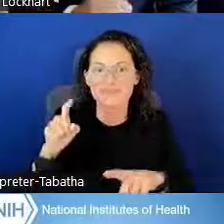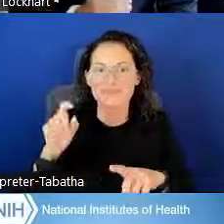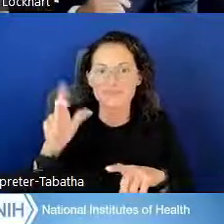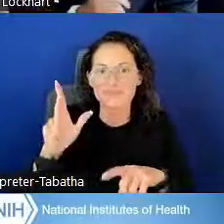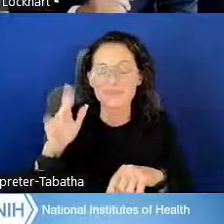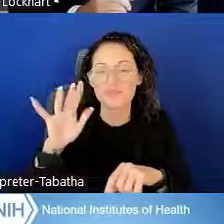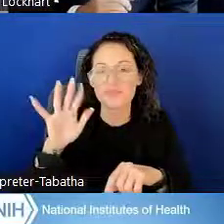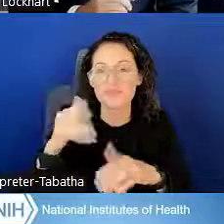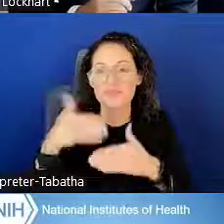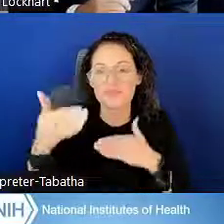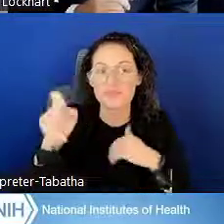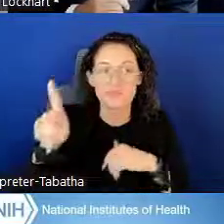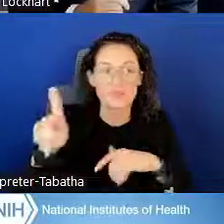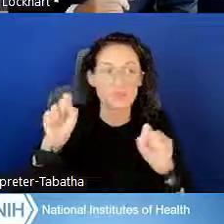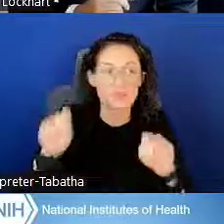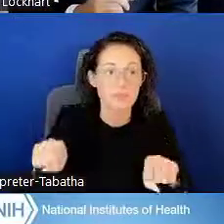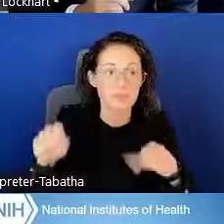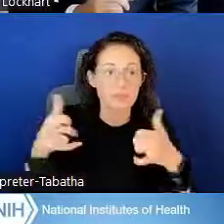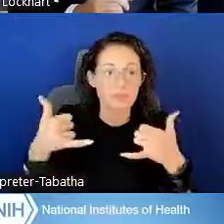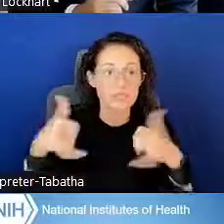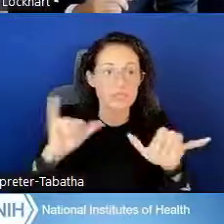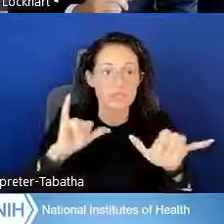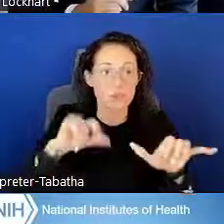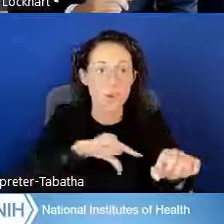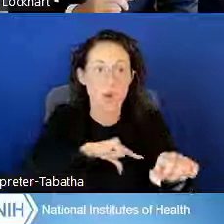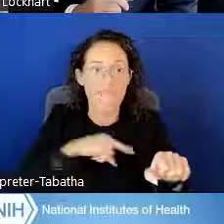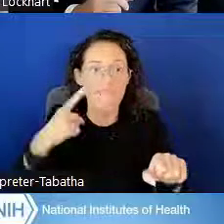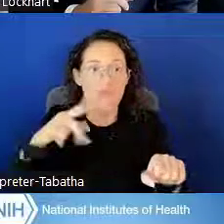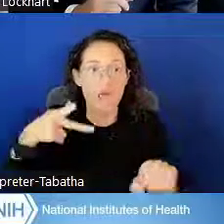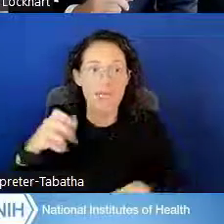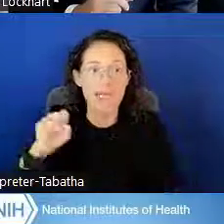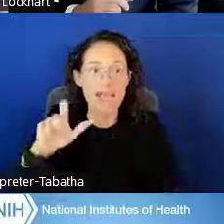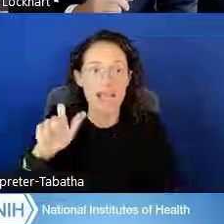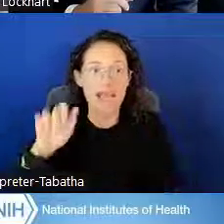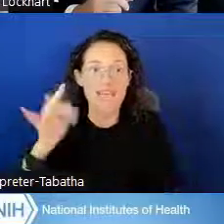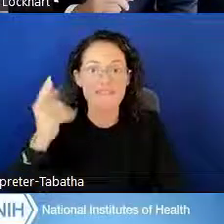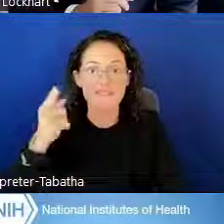"Can you still qualify for the PSLF if you receive the LRP?"